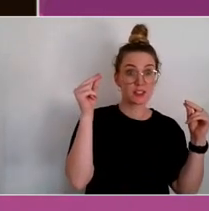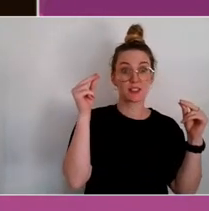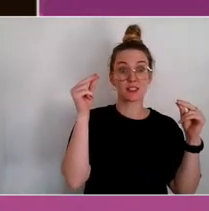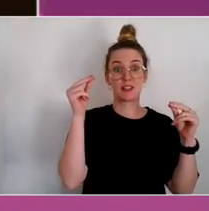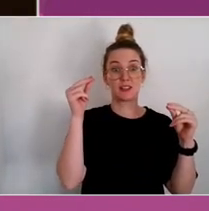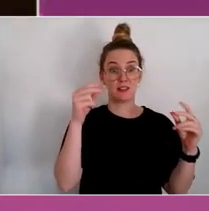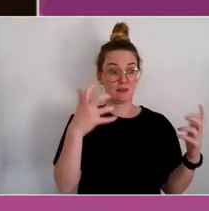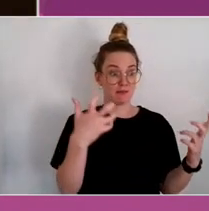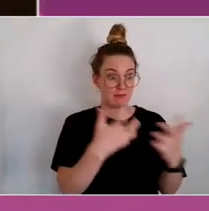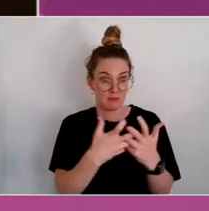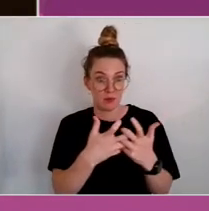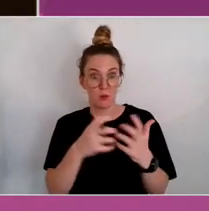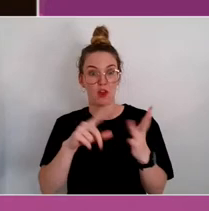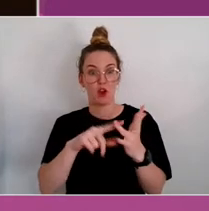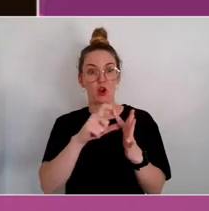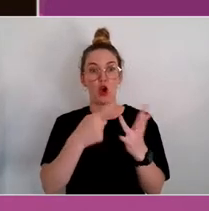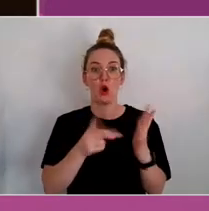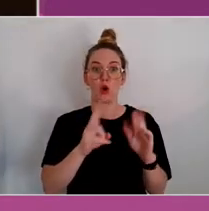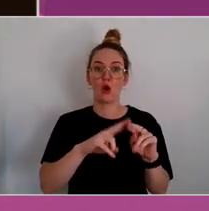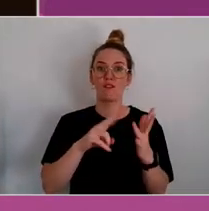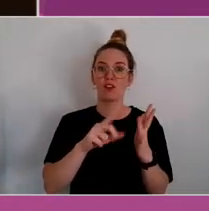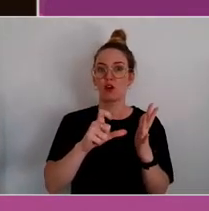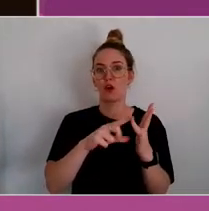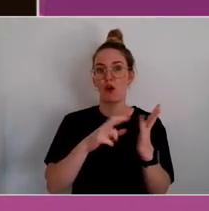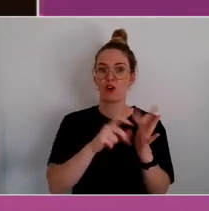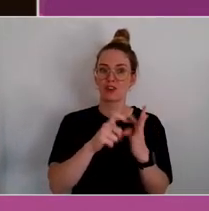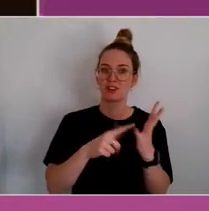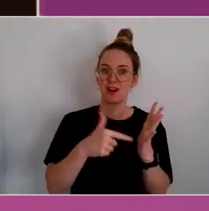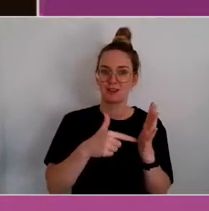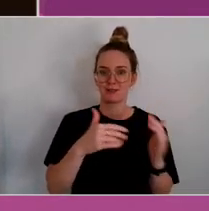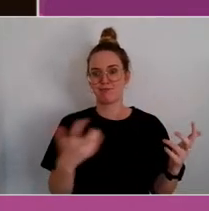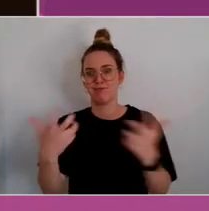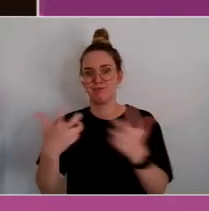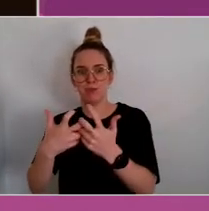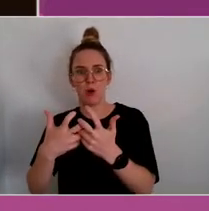education, and then into the accreditation standards of hospitals.